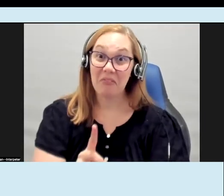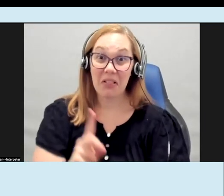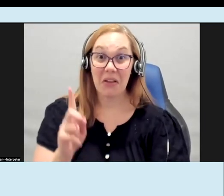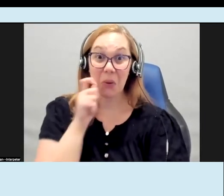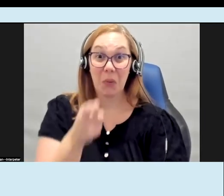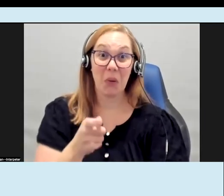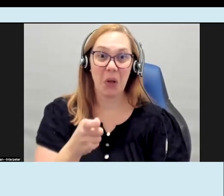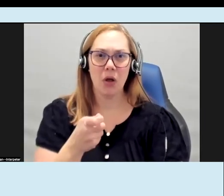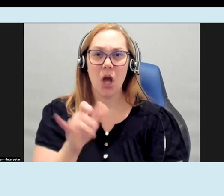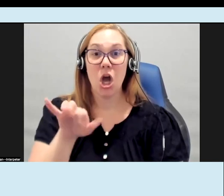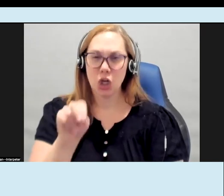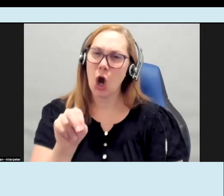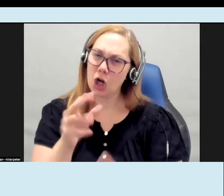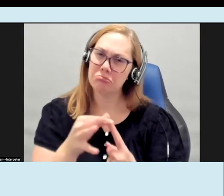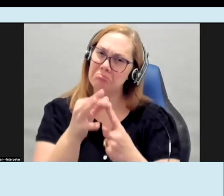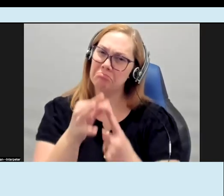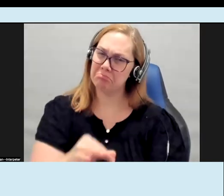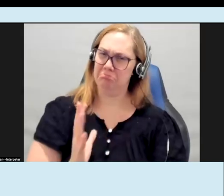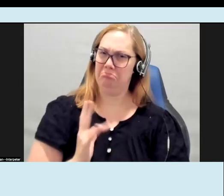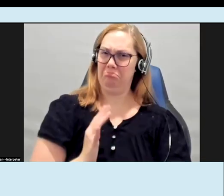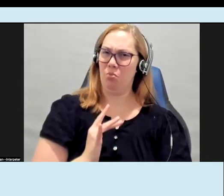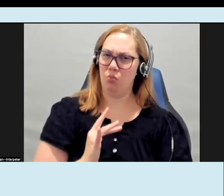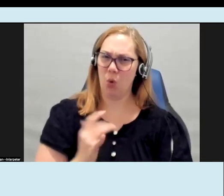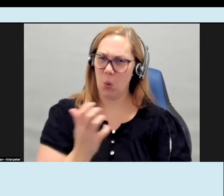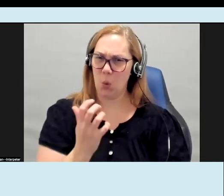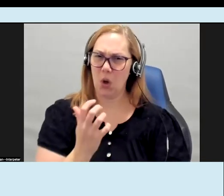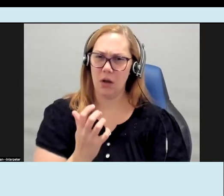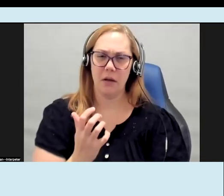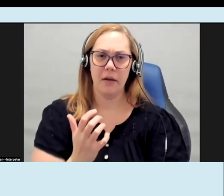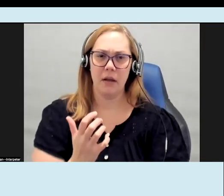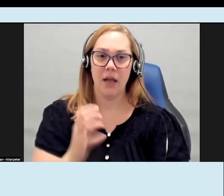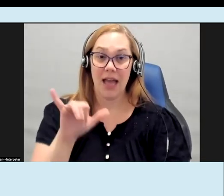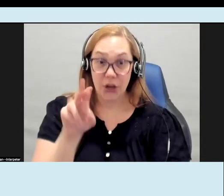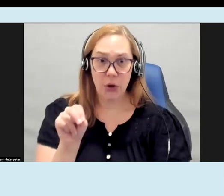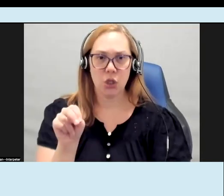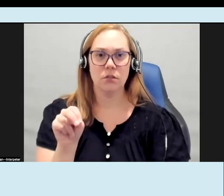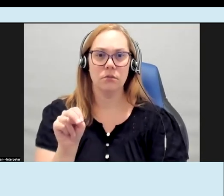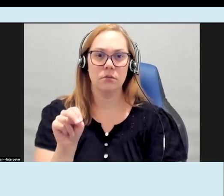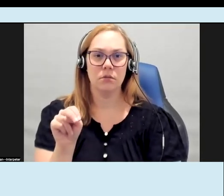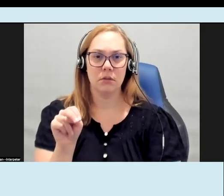working with yarn especially is really neat and I'm I'm sure working with yarn in a a tactile way